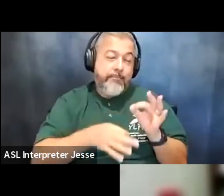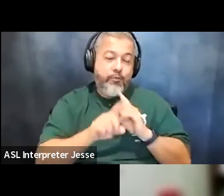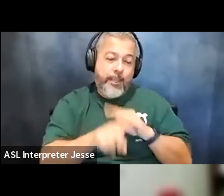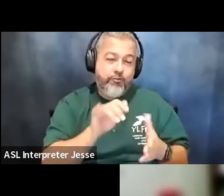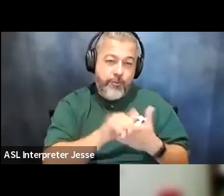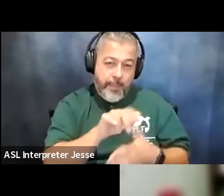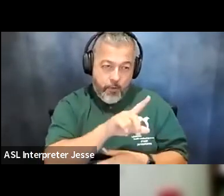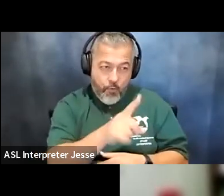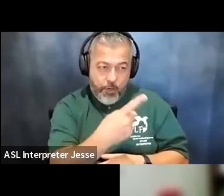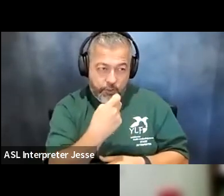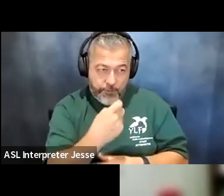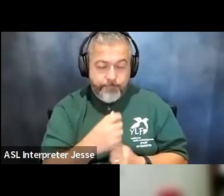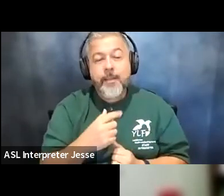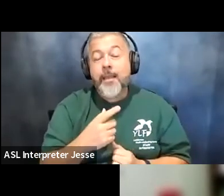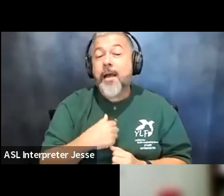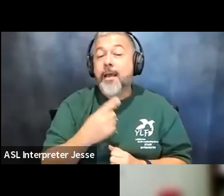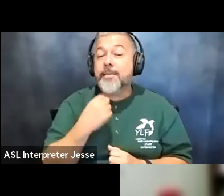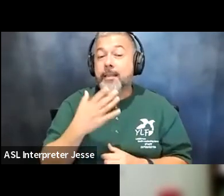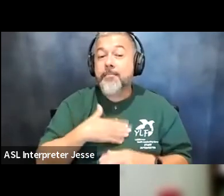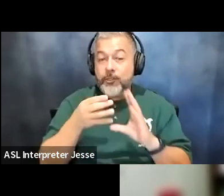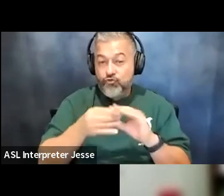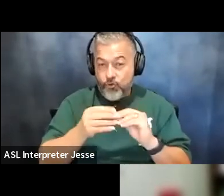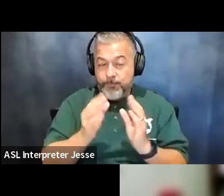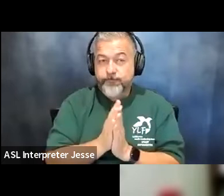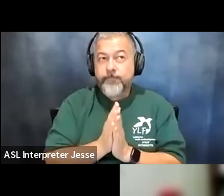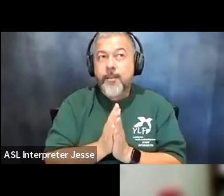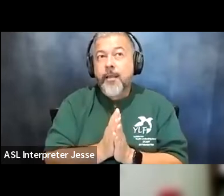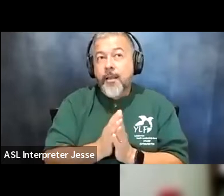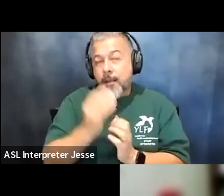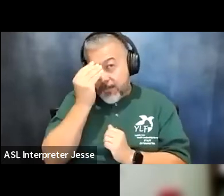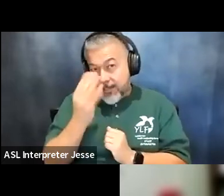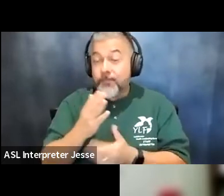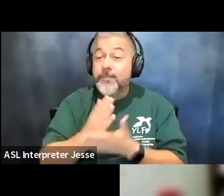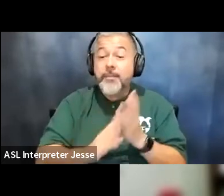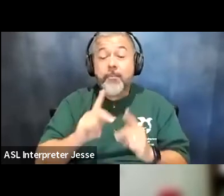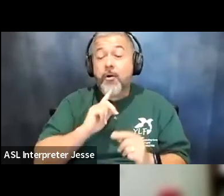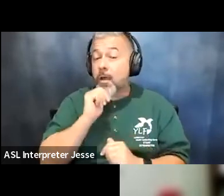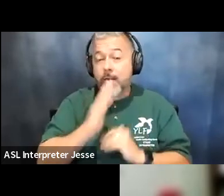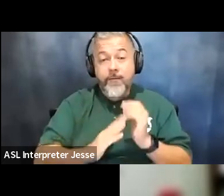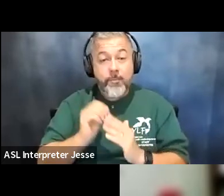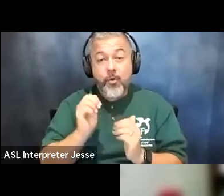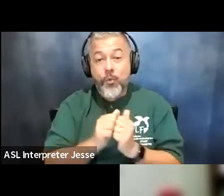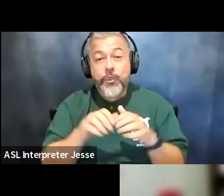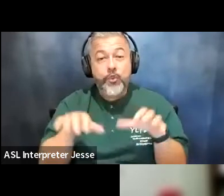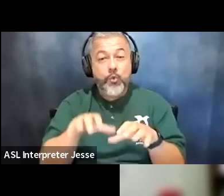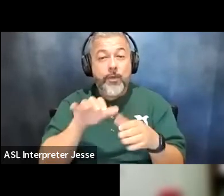i tell them my story i let them know some people aren't comfortable with doing that quite yet